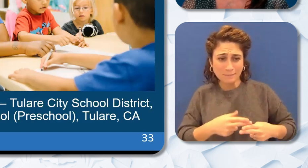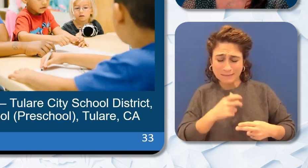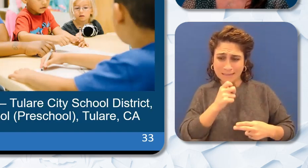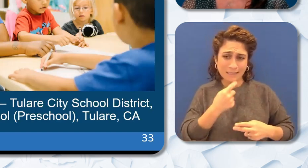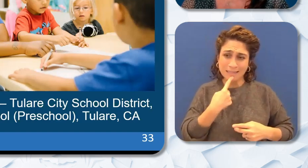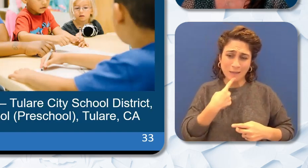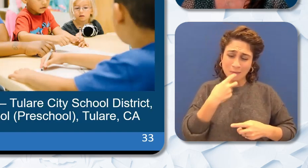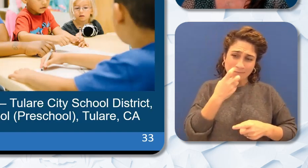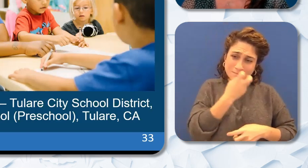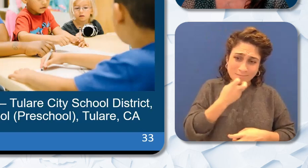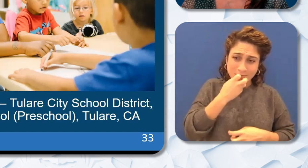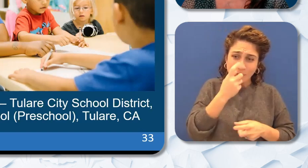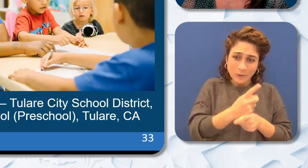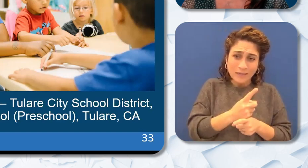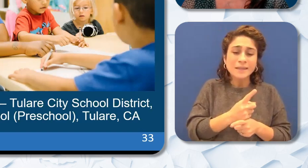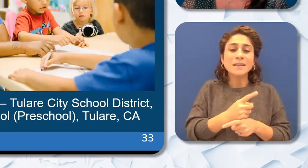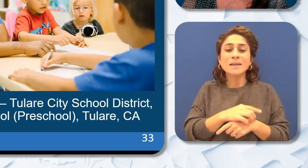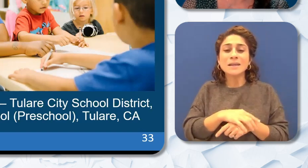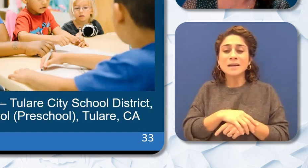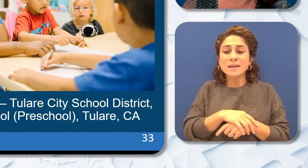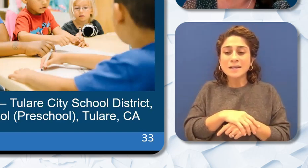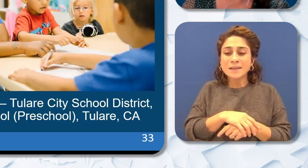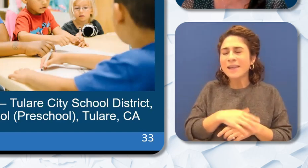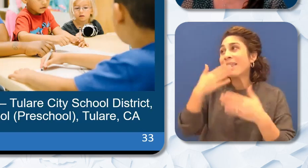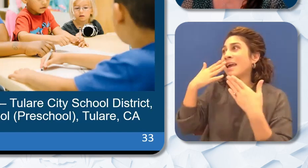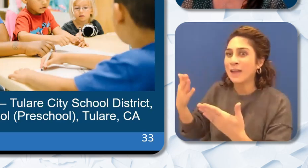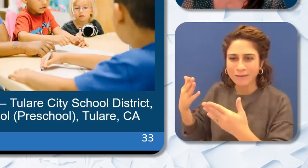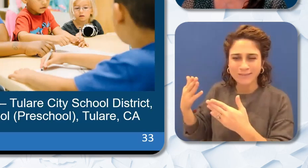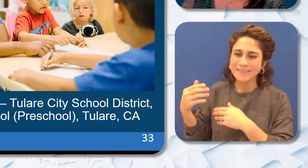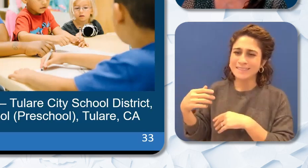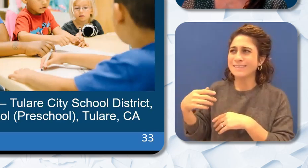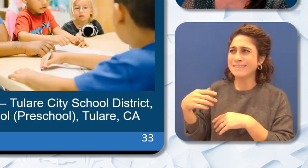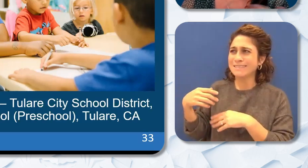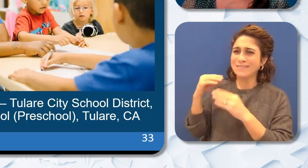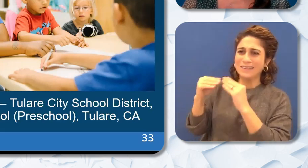correctly. And Dr Janet Schultz first. (Ajayi) Thank you! For such rich discussions. No one